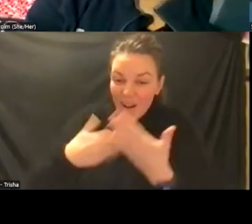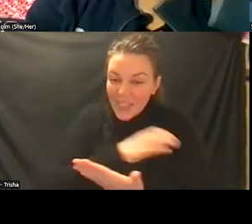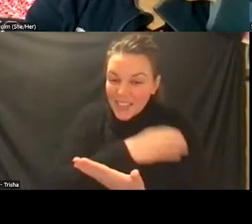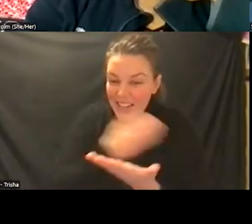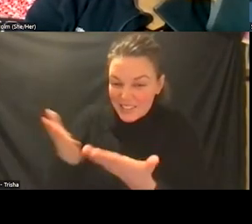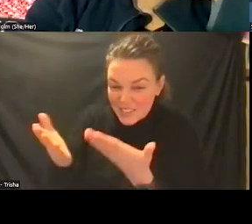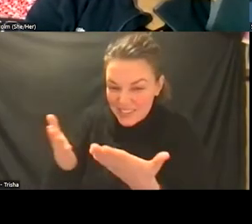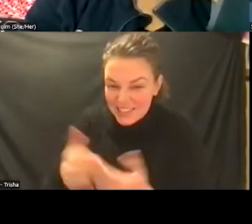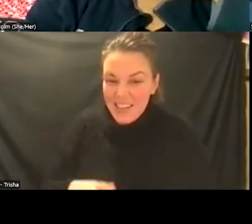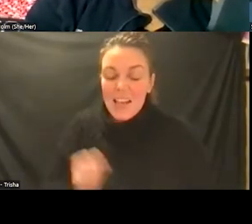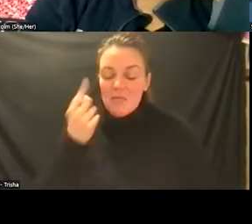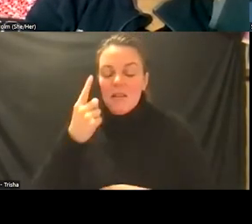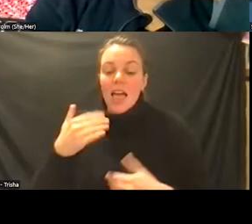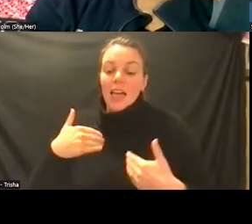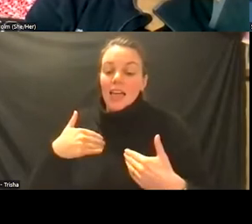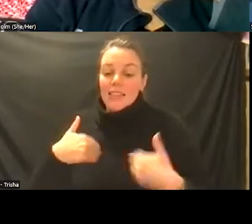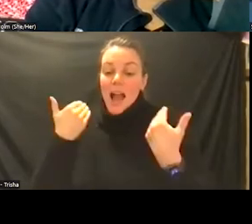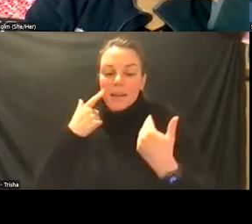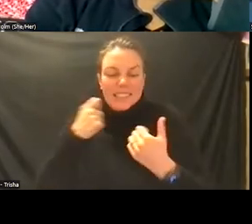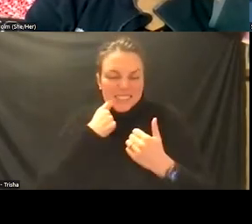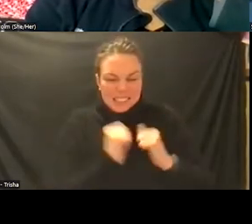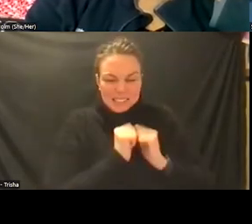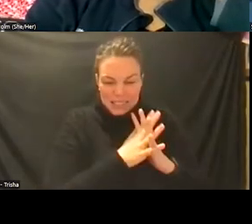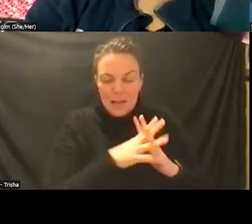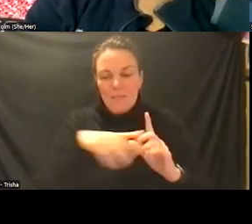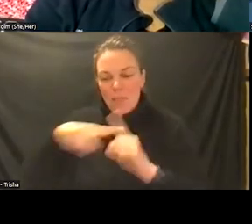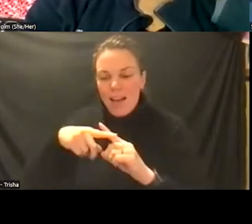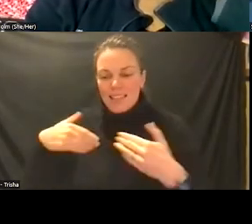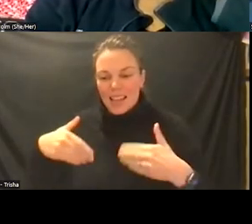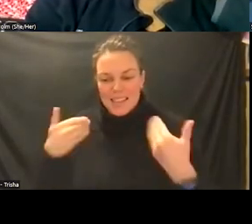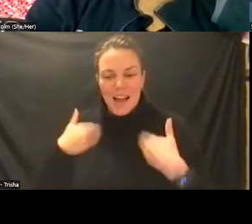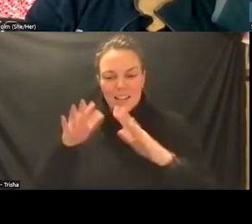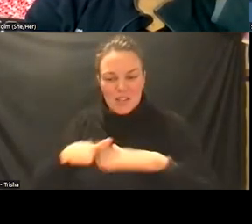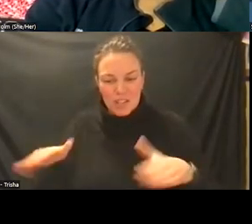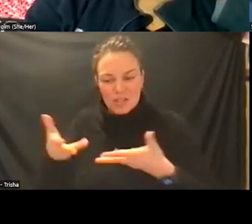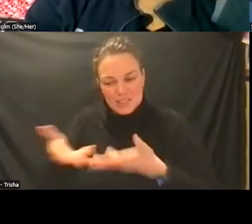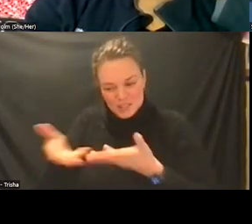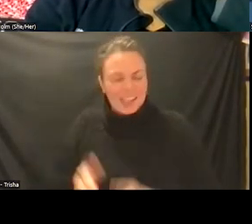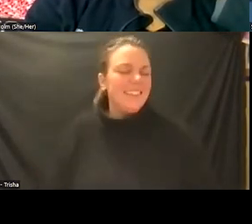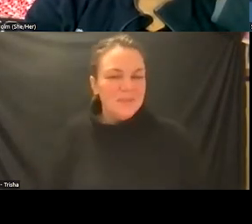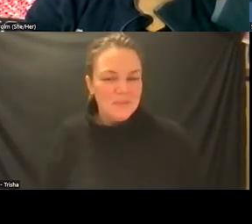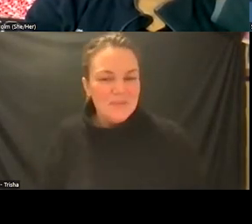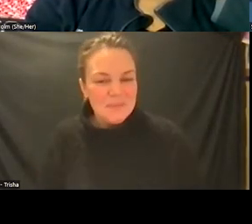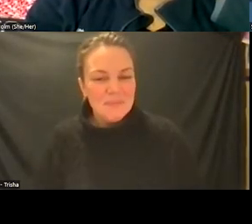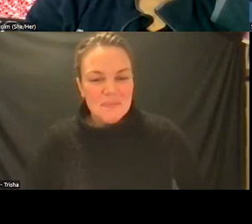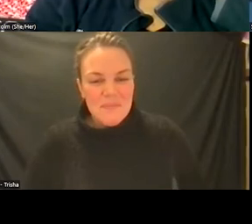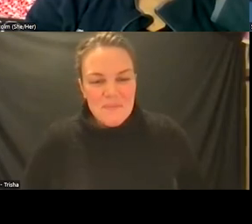in terms of the population you are addressing but also literally how long it's existed and i wonder